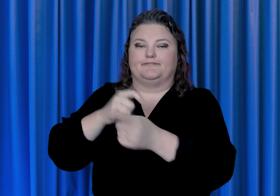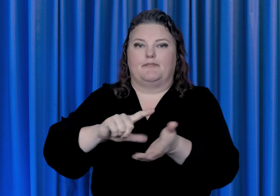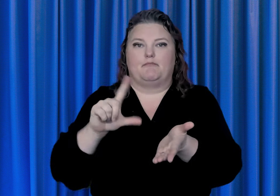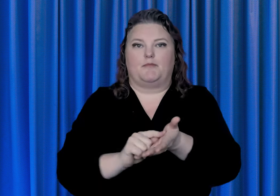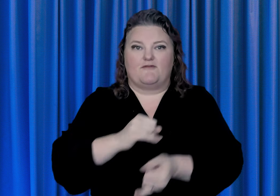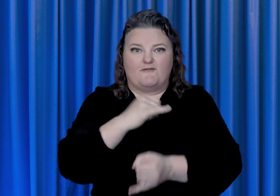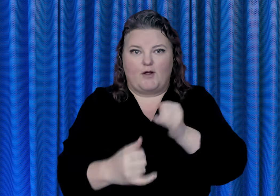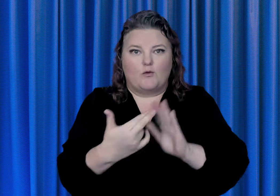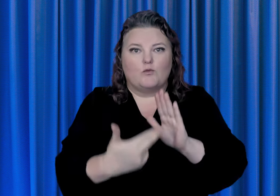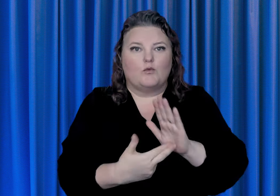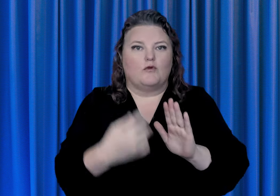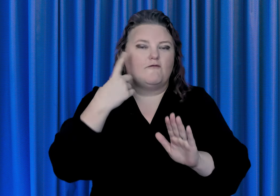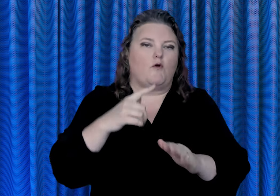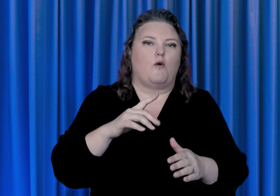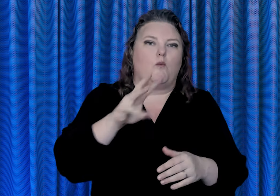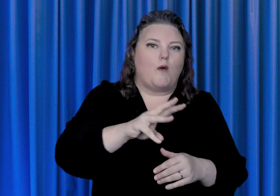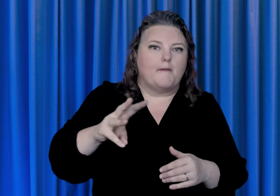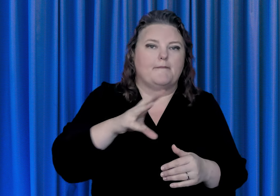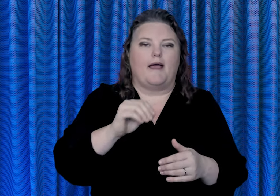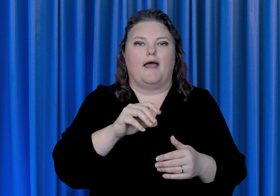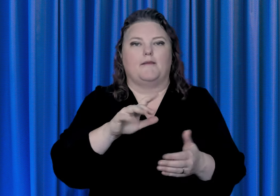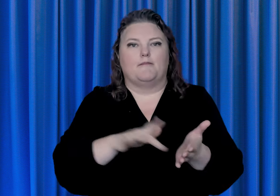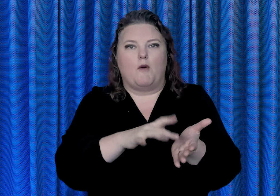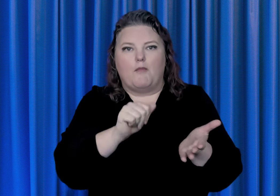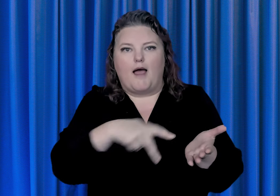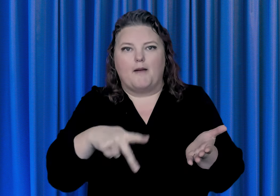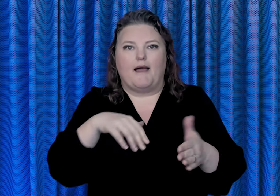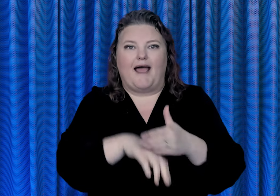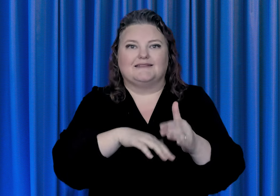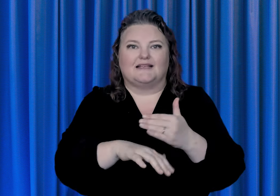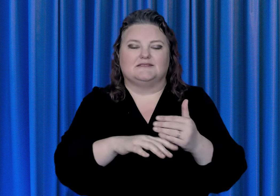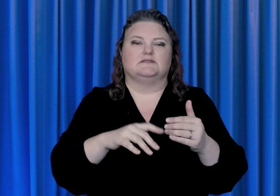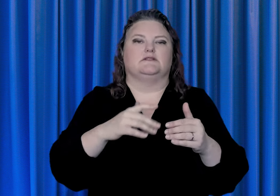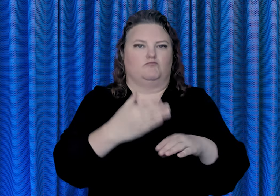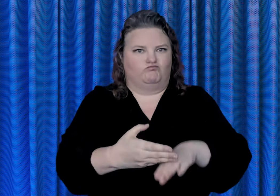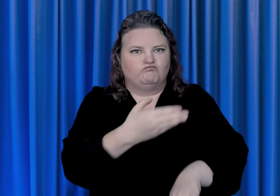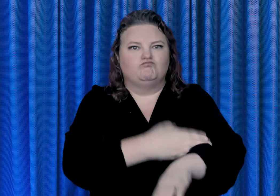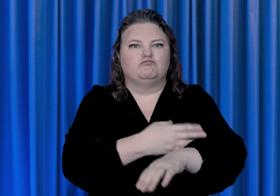and Mobile App Access for People with Disabilities